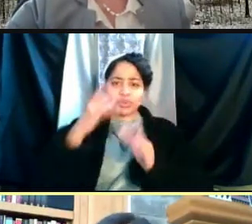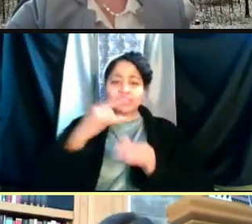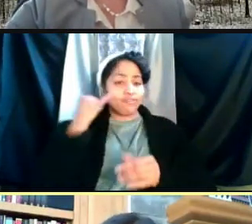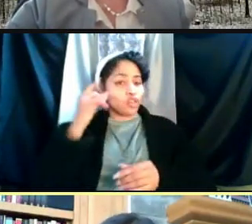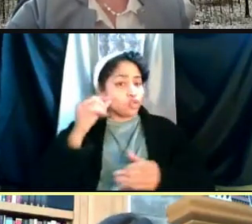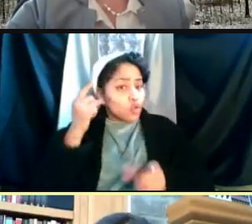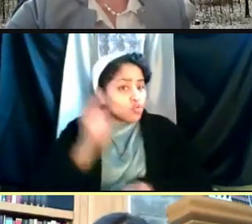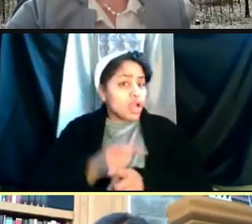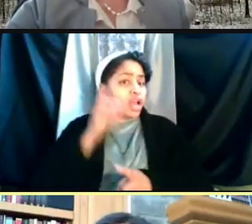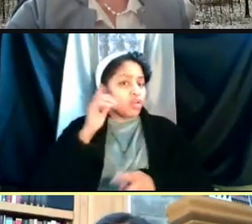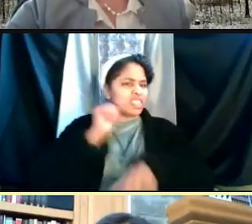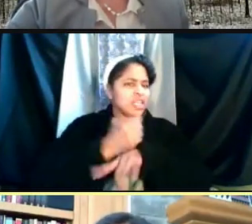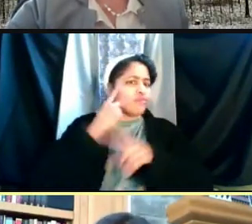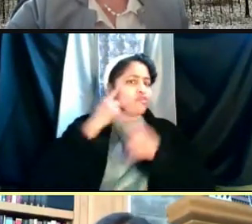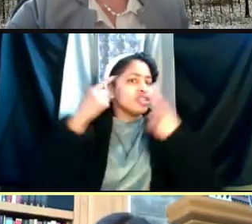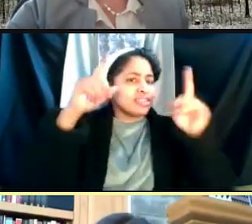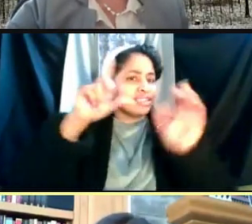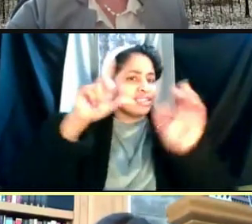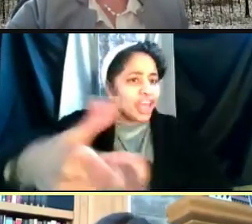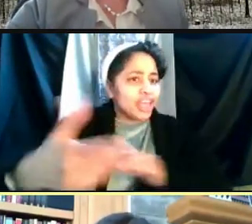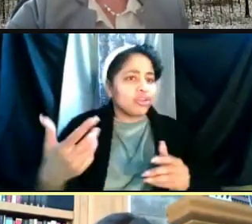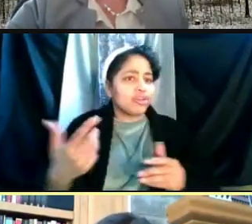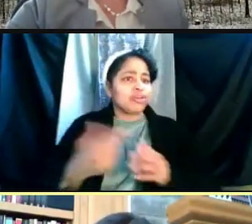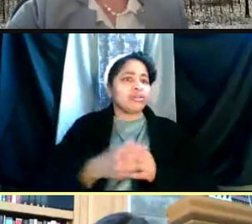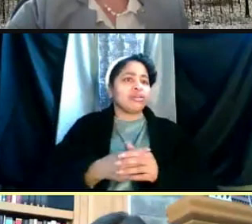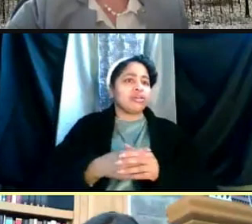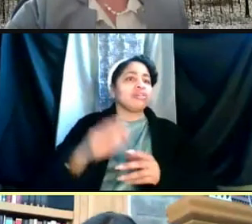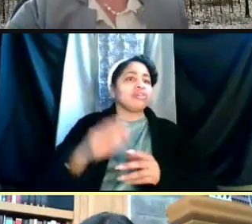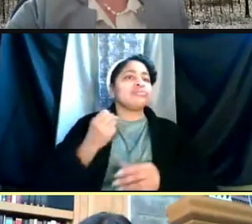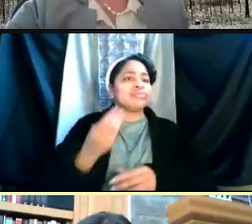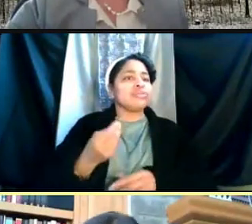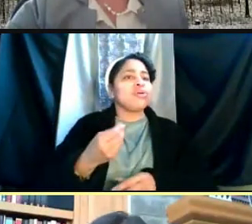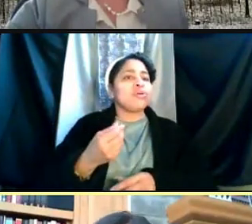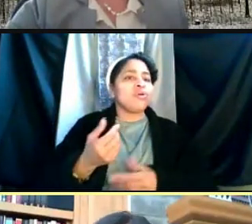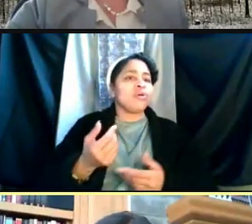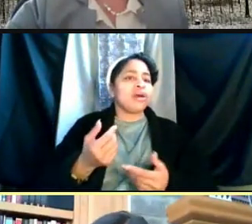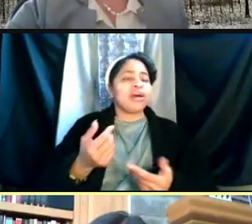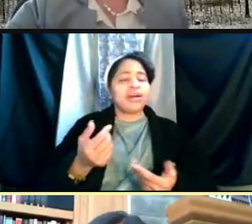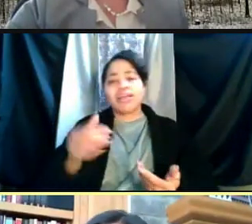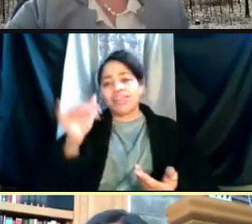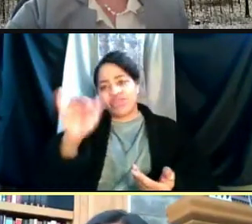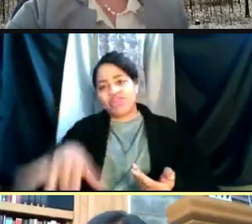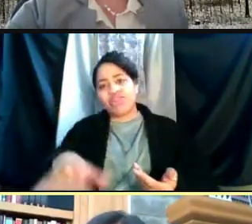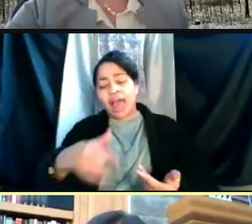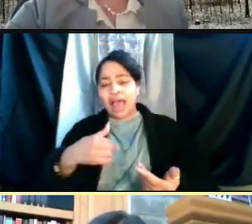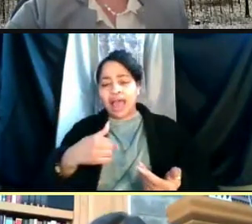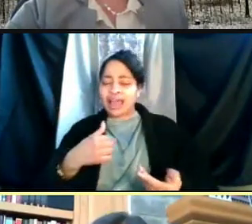it'll set us up for success for the next steps." And so to see her remotely today.